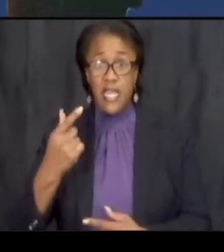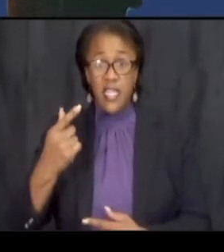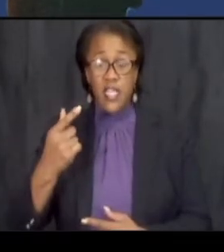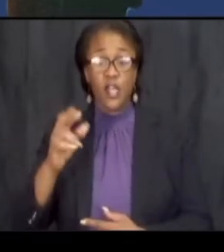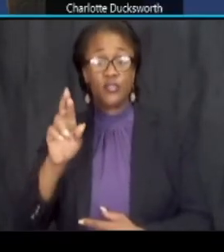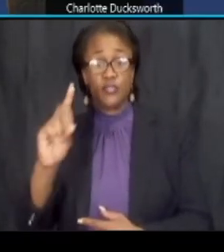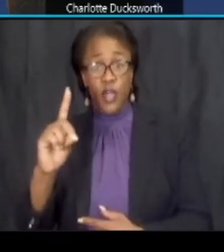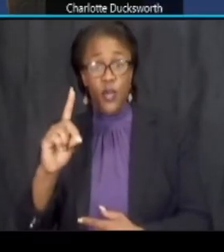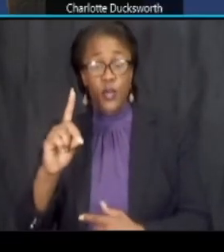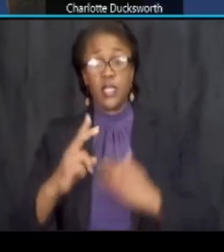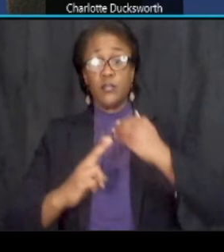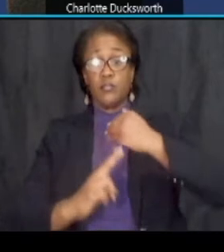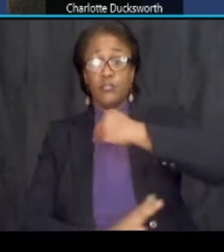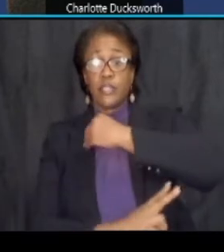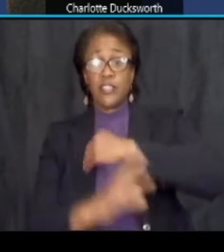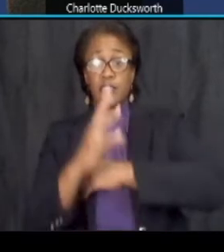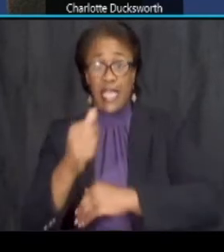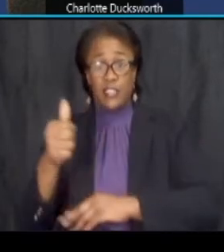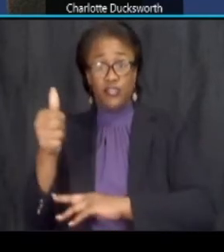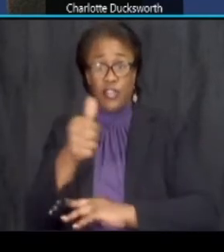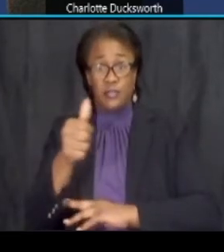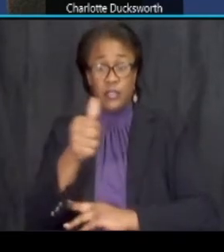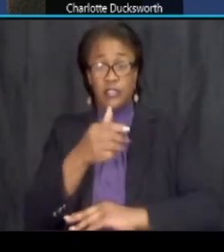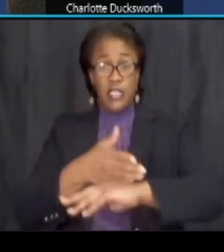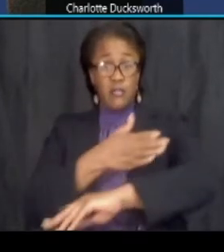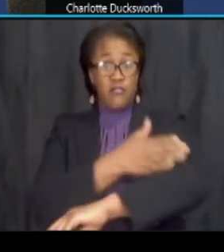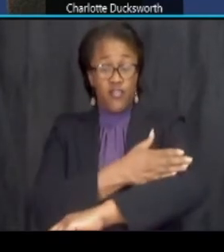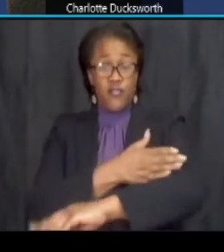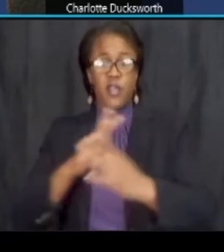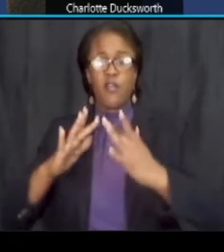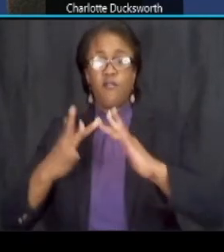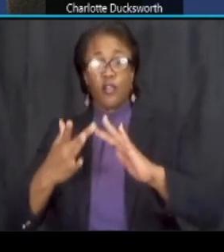and transportation improvement project virtual public meeting